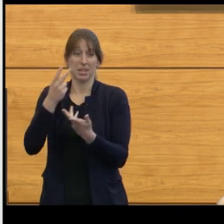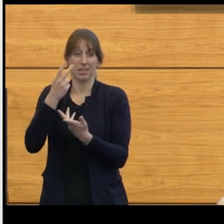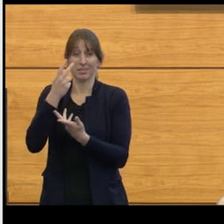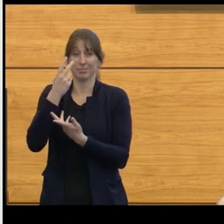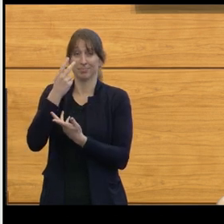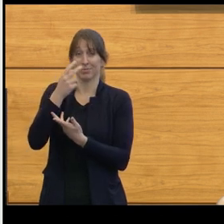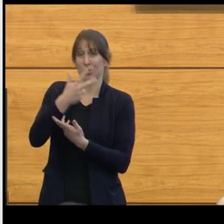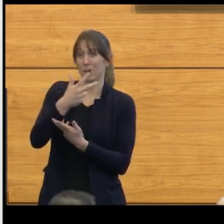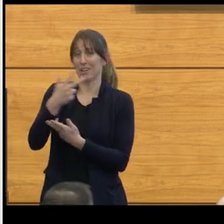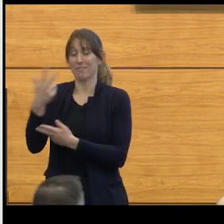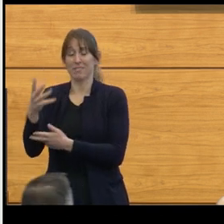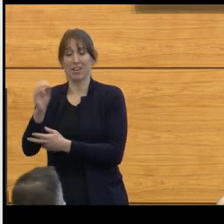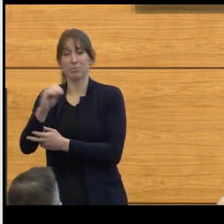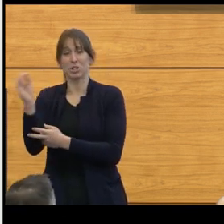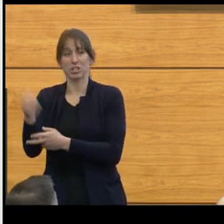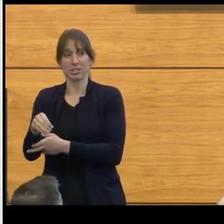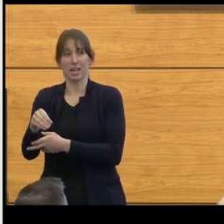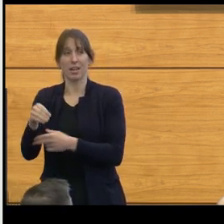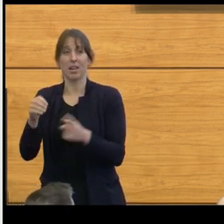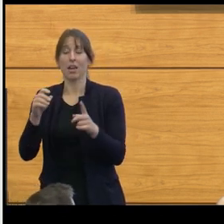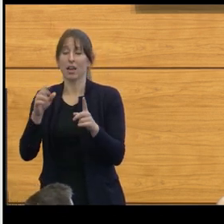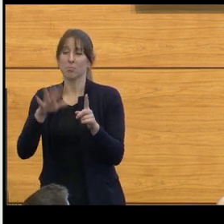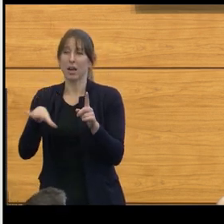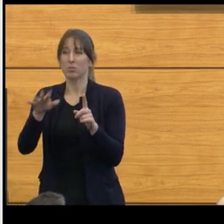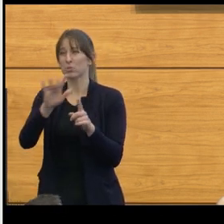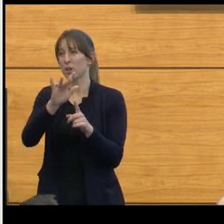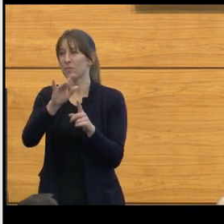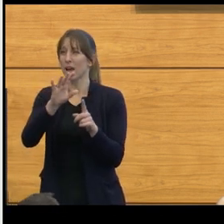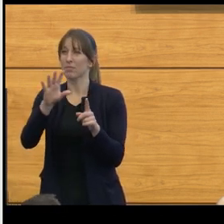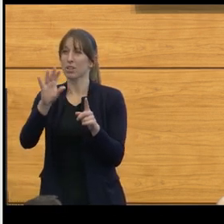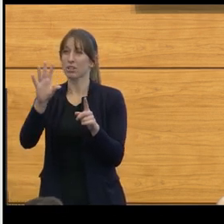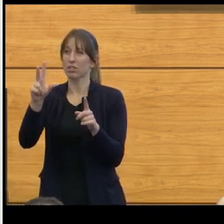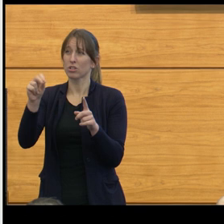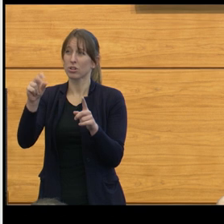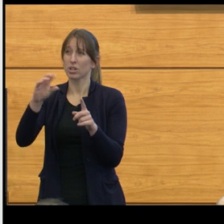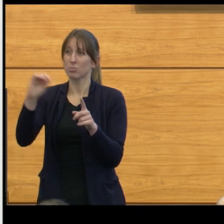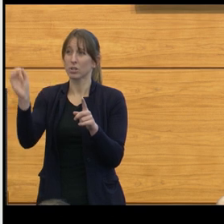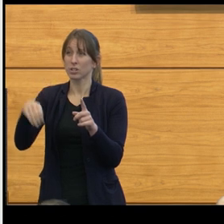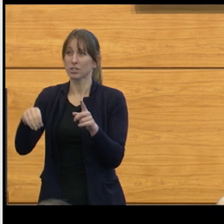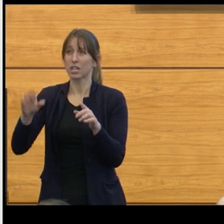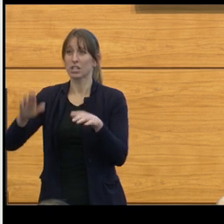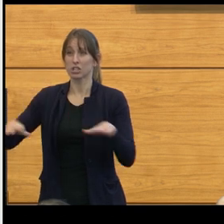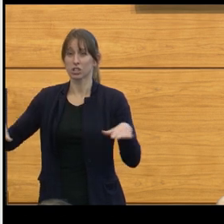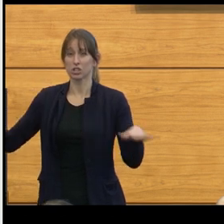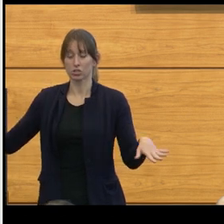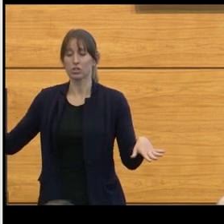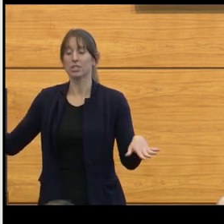what you saw was upwards of 25 to 30% of the children are actually hurt by the surgical approach.